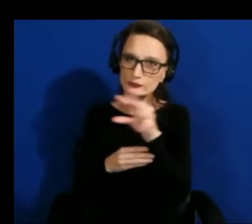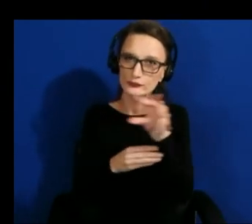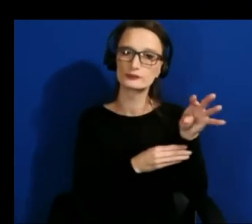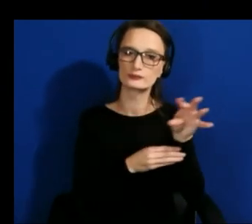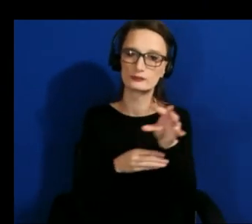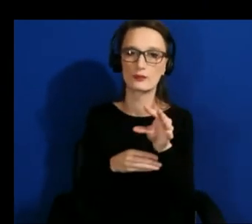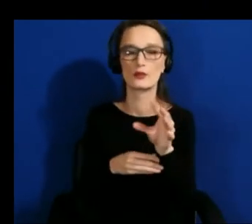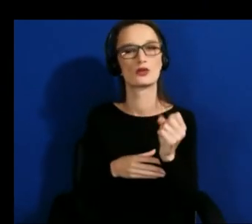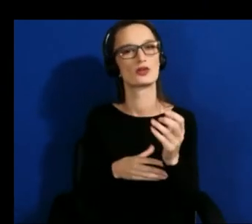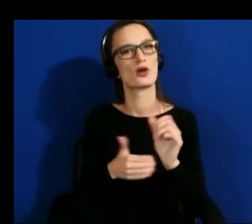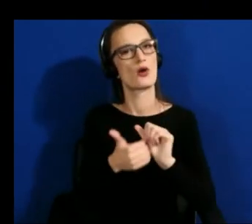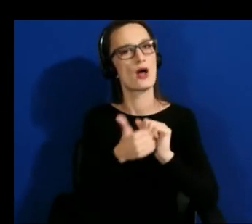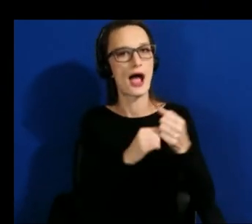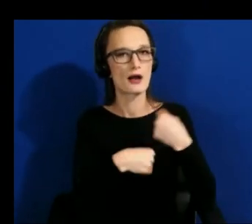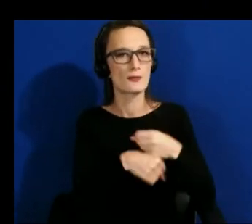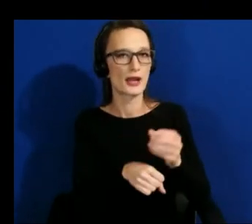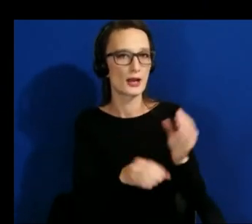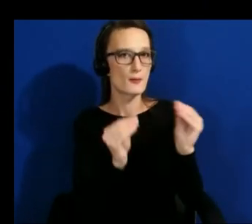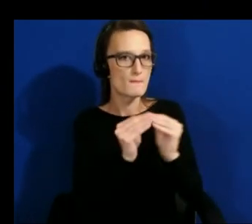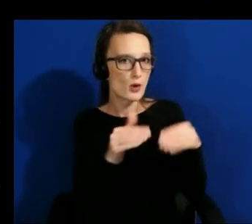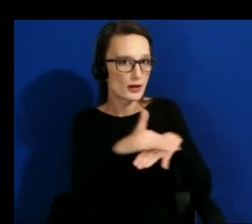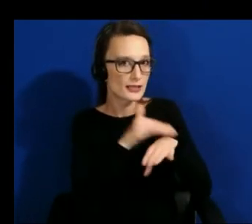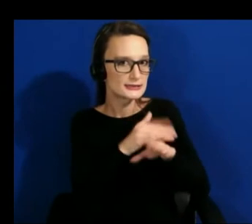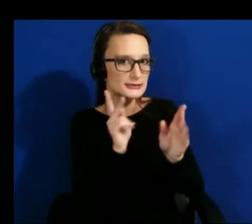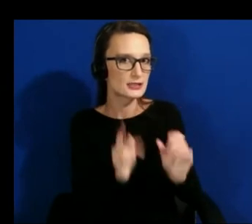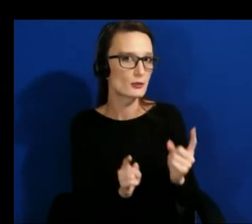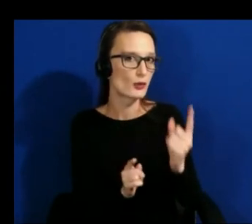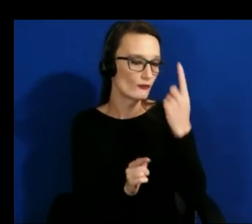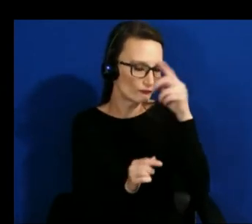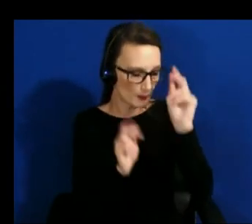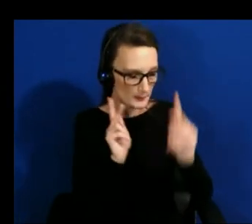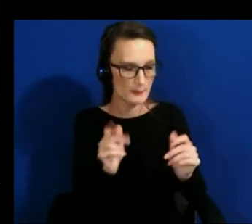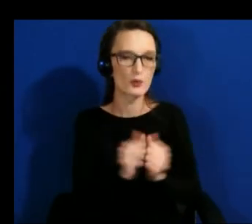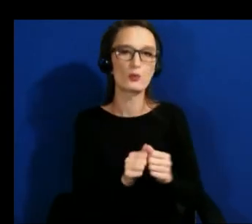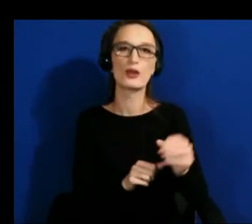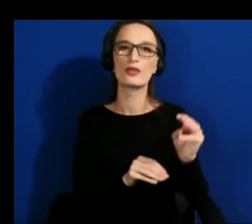will be really important and then a third thing is that often times right now we're designing